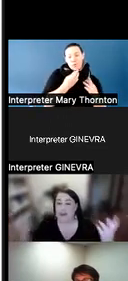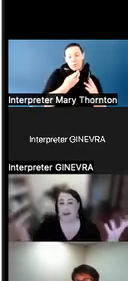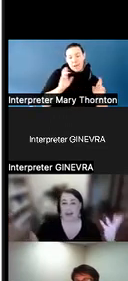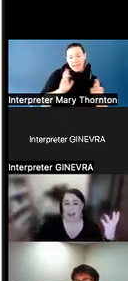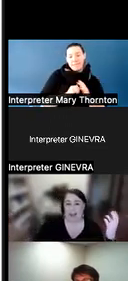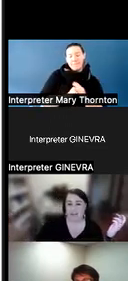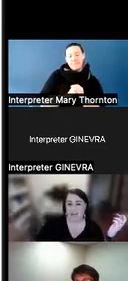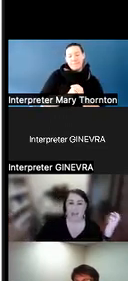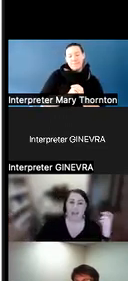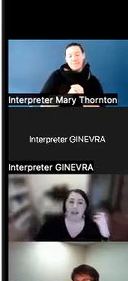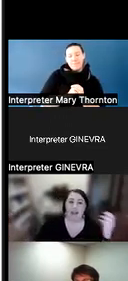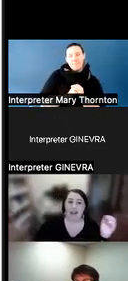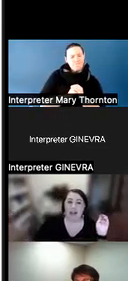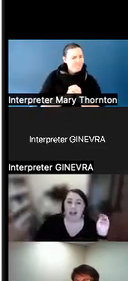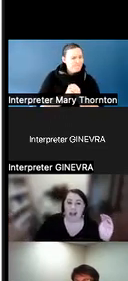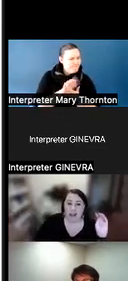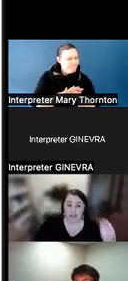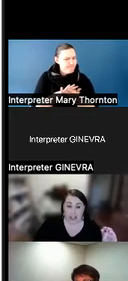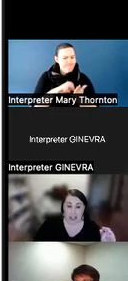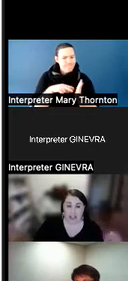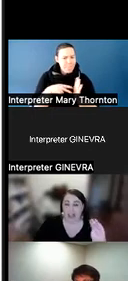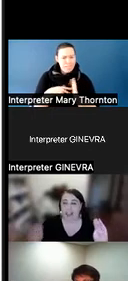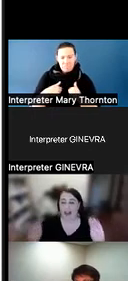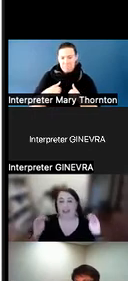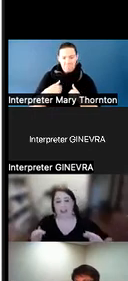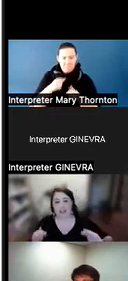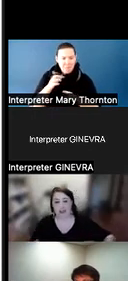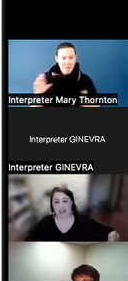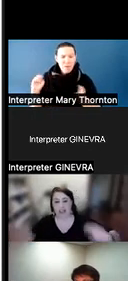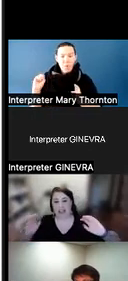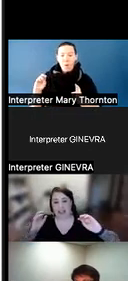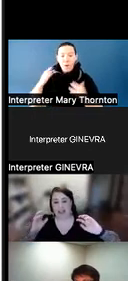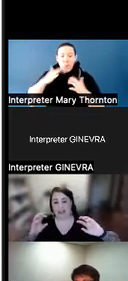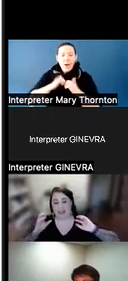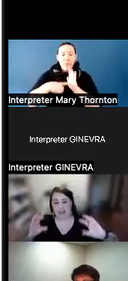I'm ready. And then now, this is something you